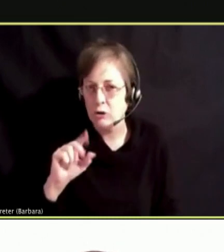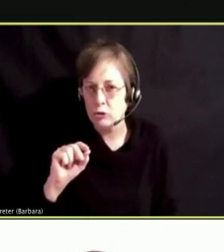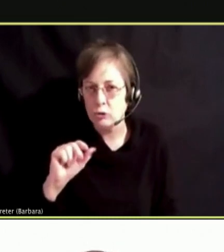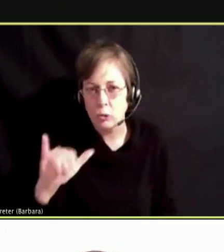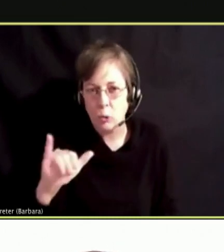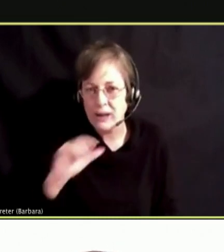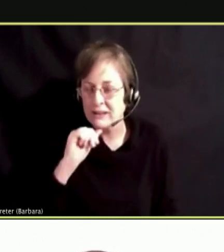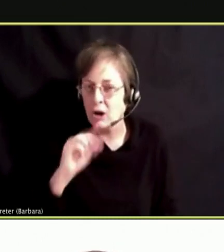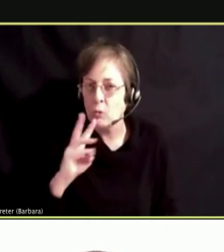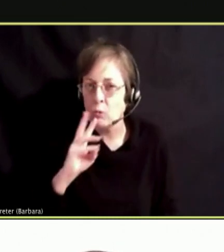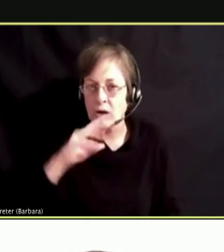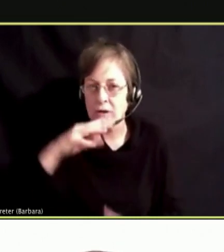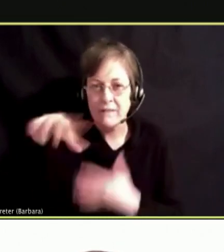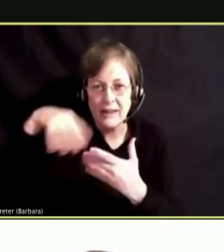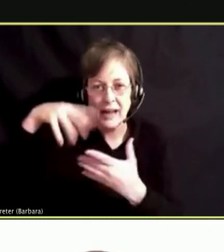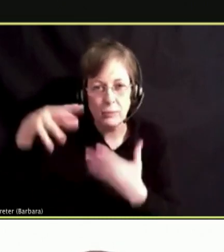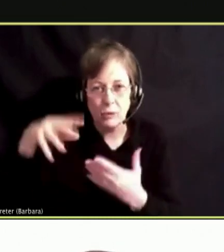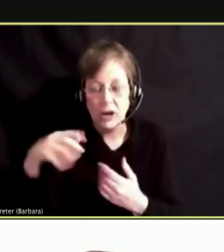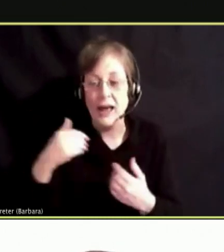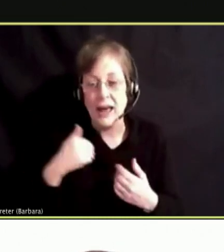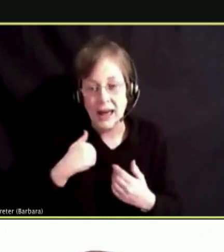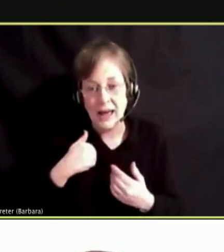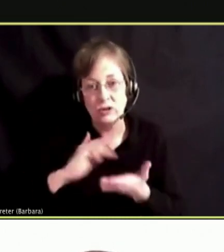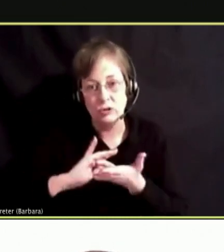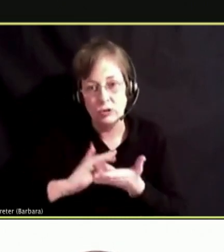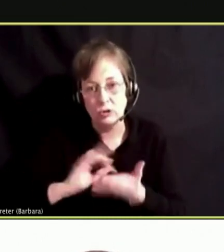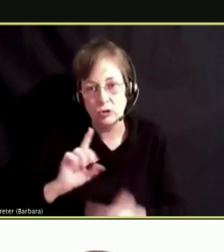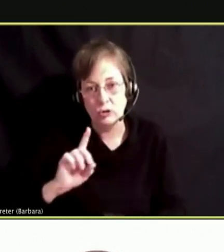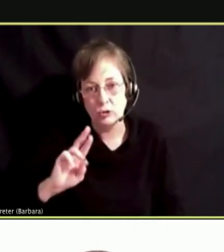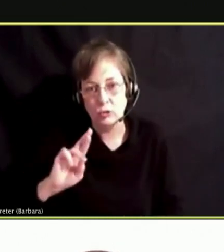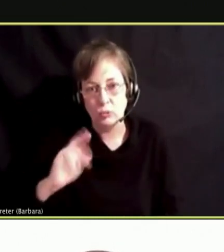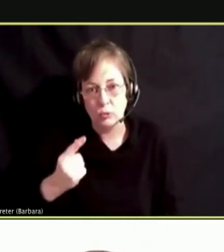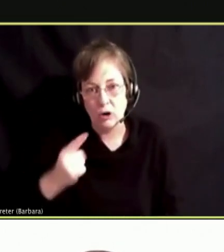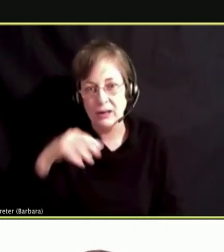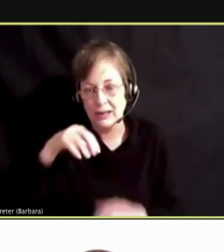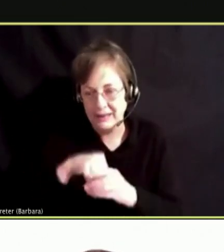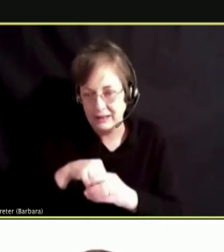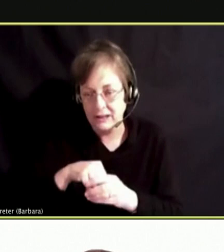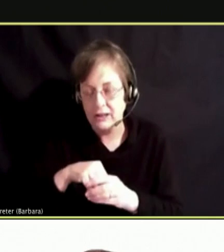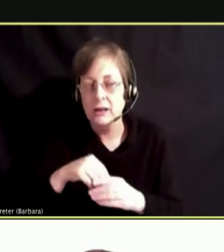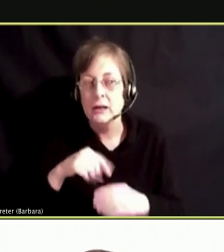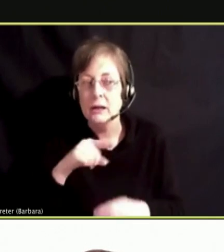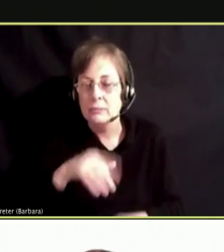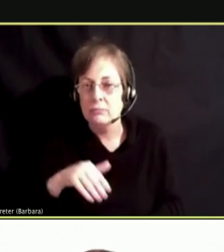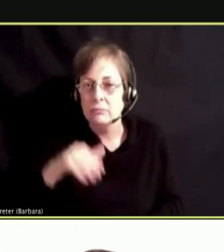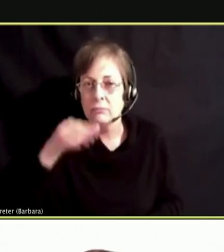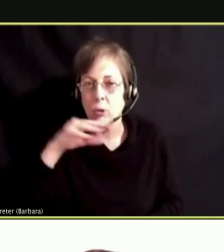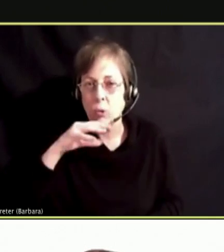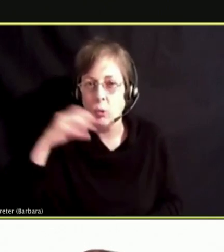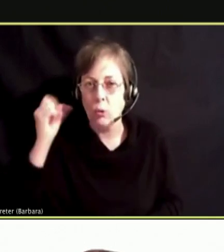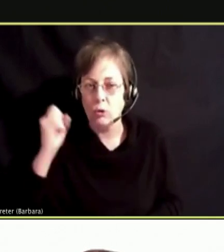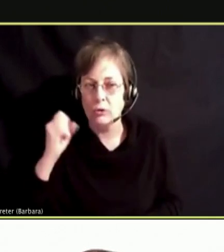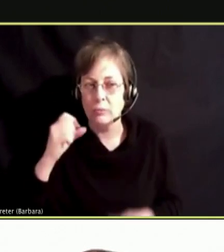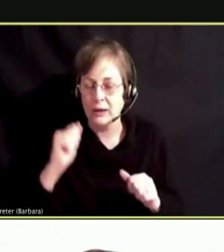ACTUALLY HAS A DRUG AND IT AND AS WE GET OLDER AND OLDER, BEING ABLE TO IDENTIFY THOSE. AND IT DOES HIT HOME.